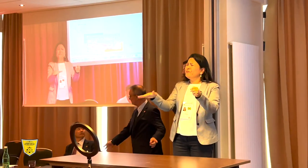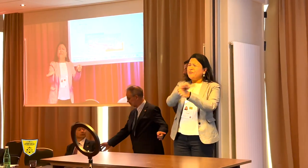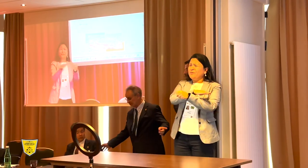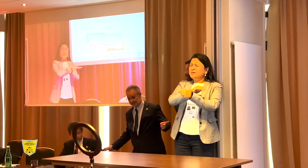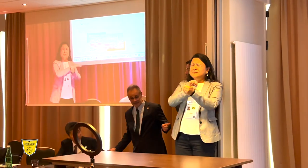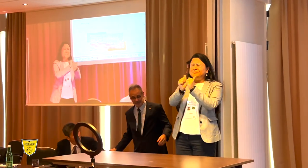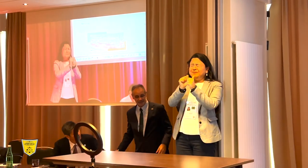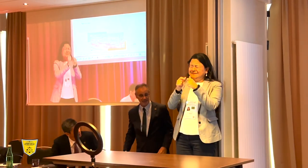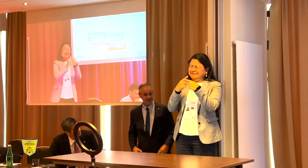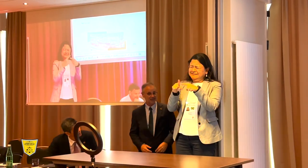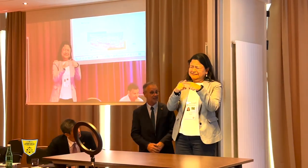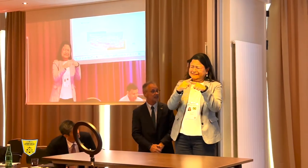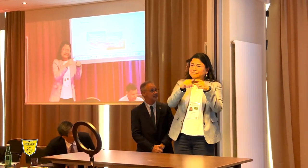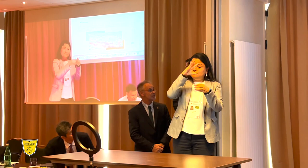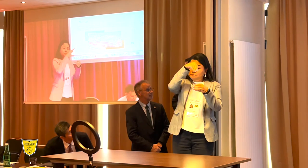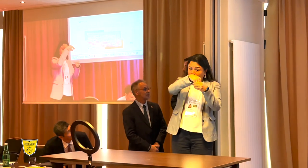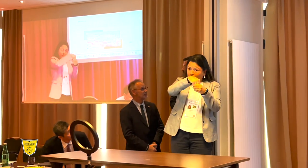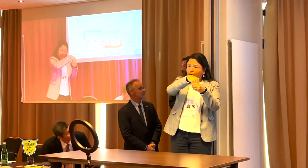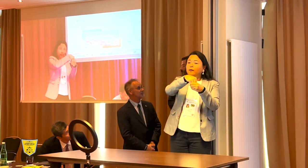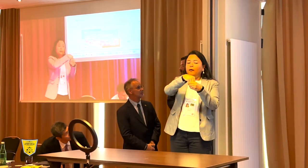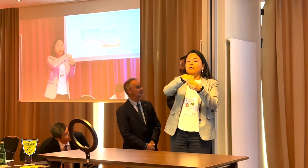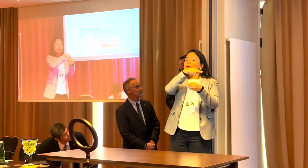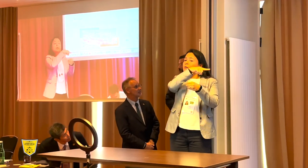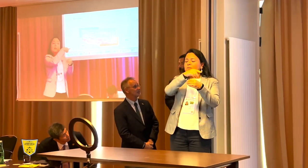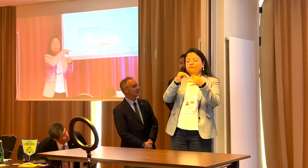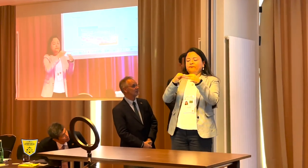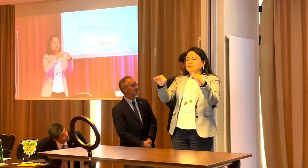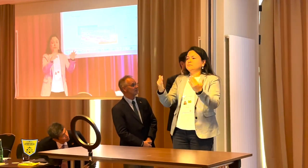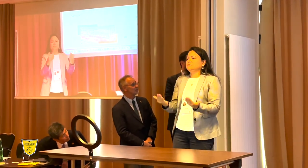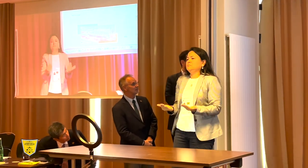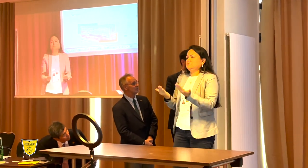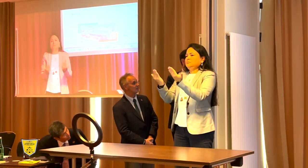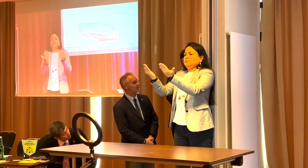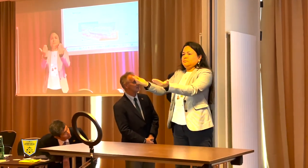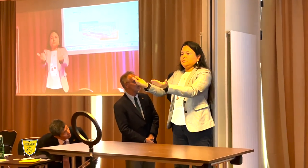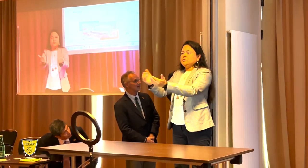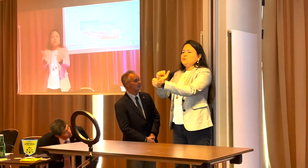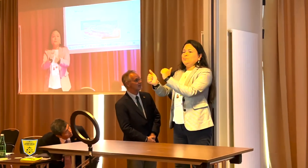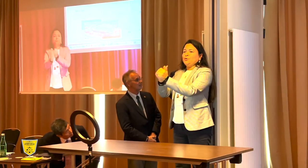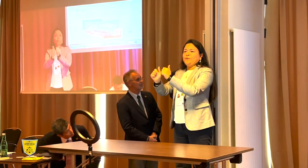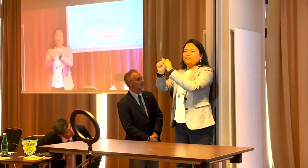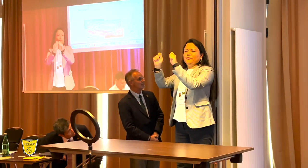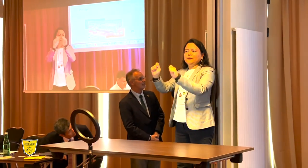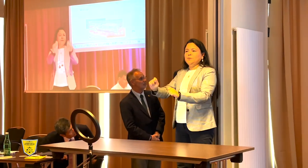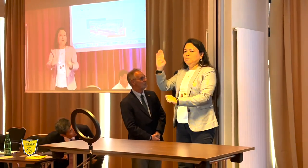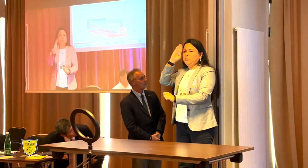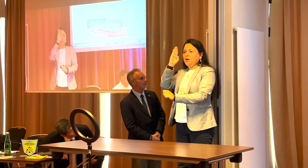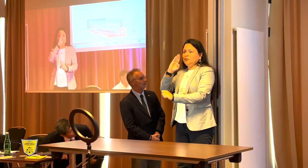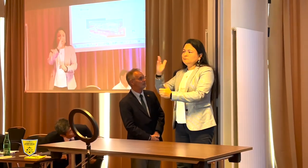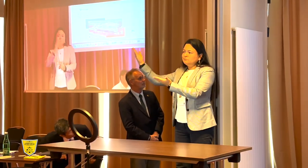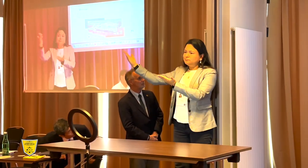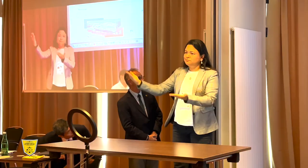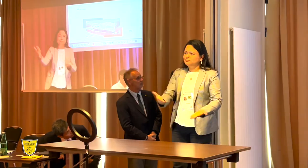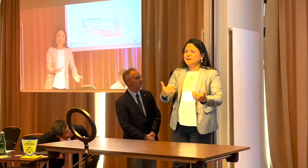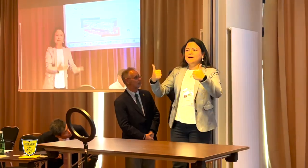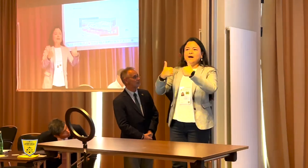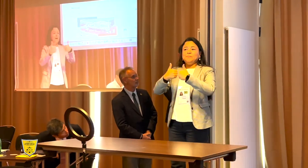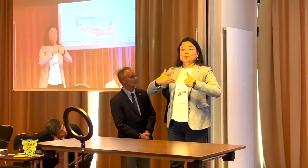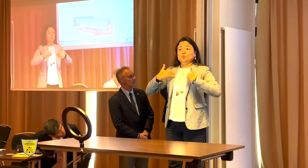All sports will be fully represented at venues offered free of charge to the Brazil Sports Federation to host the Youth Games.